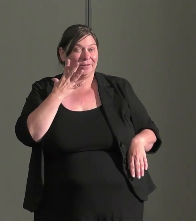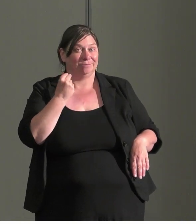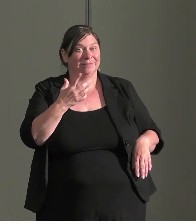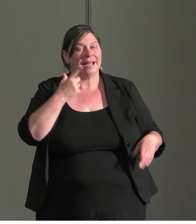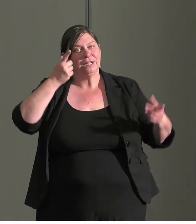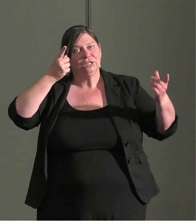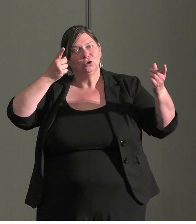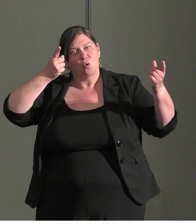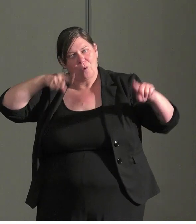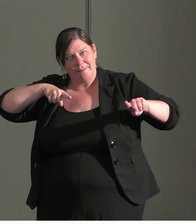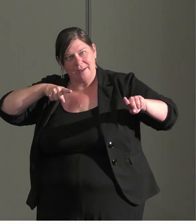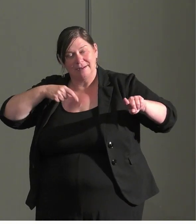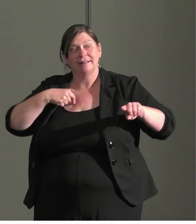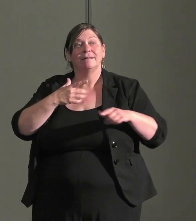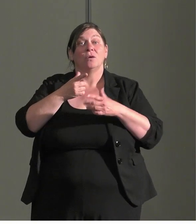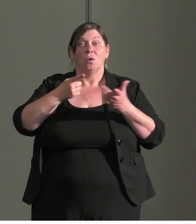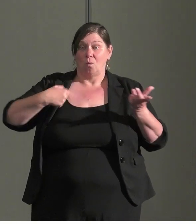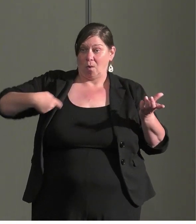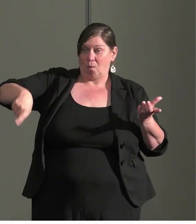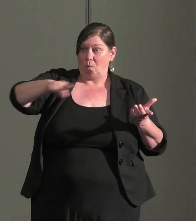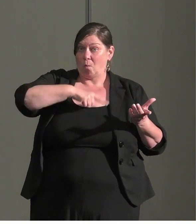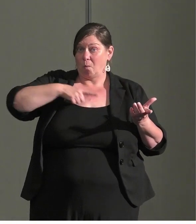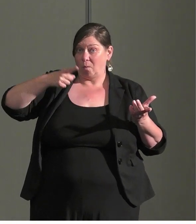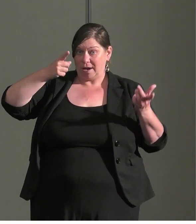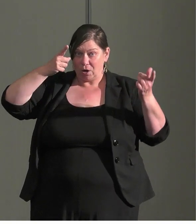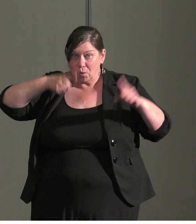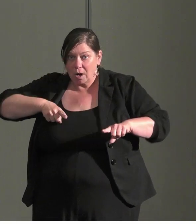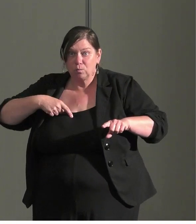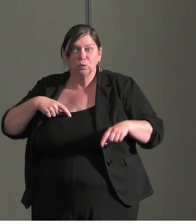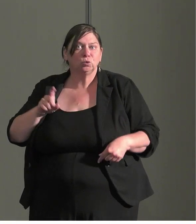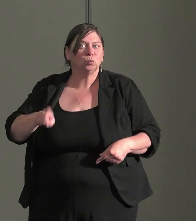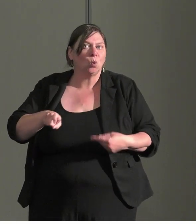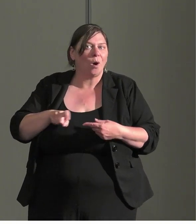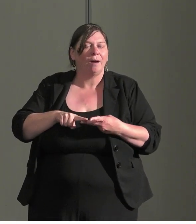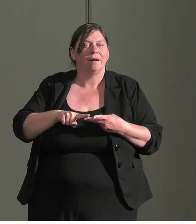And what should we never do? And this is also a really great place to discuss conflict management